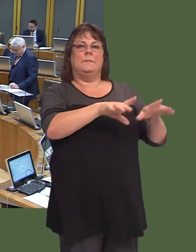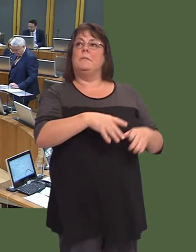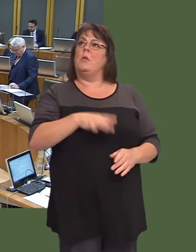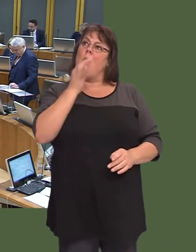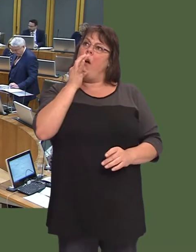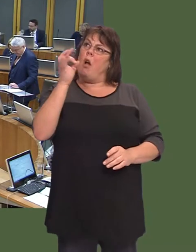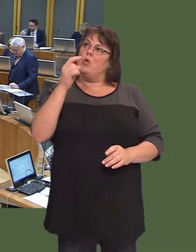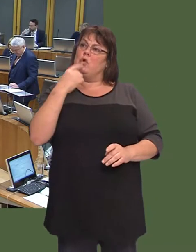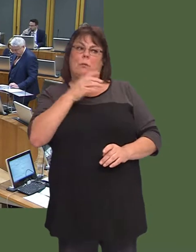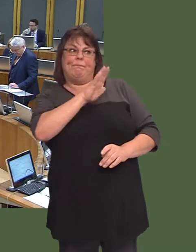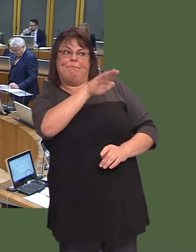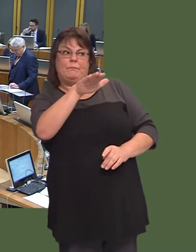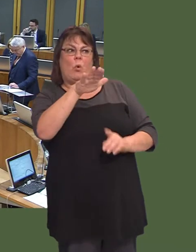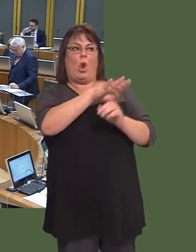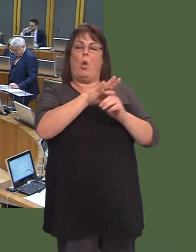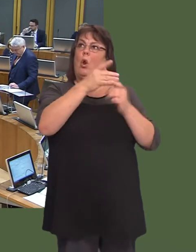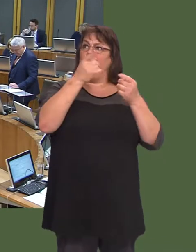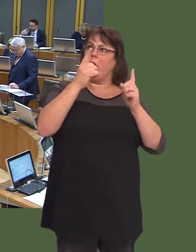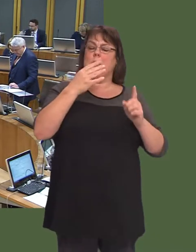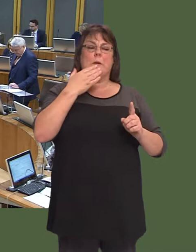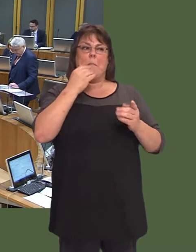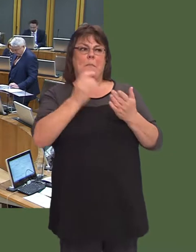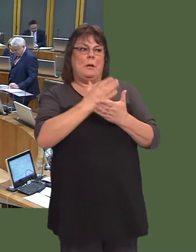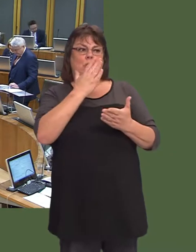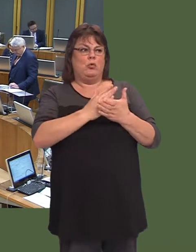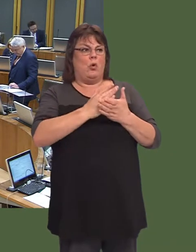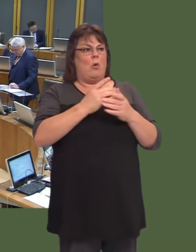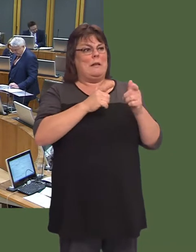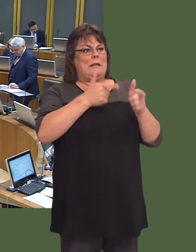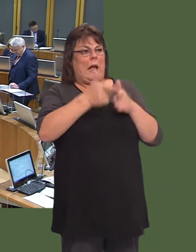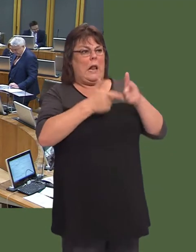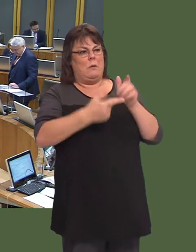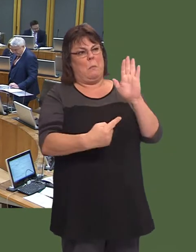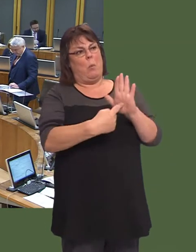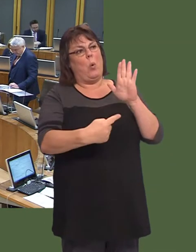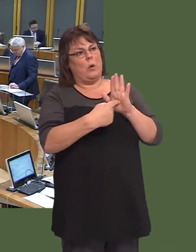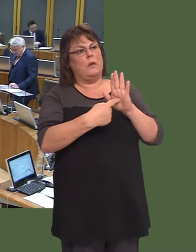Felly, a fyddwch chi yn gwella ac yn pwyso ar awdurdodau lleol i wneud yn siwr bod seiclo